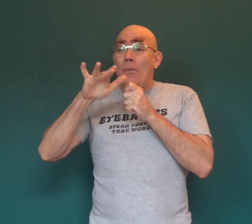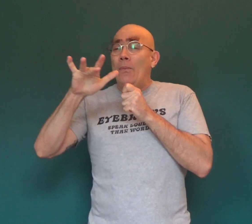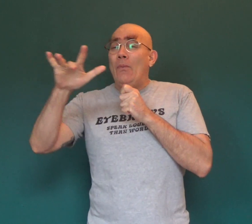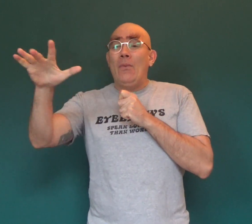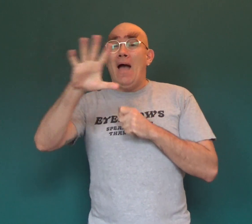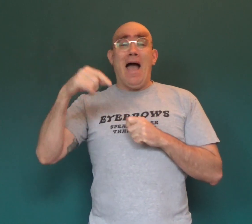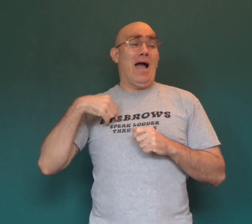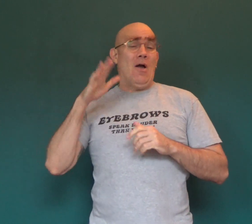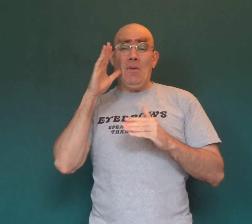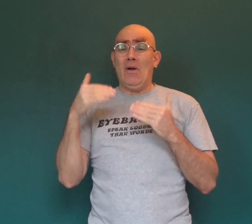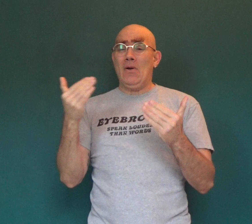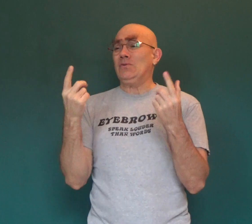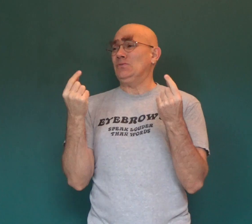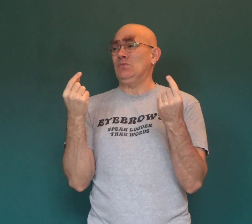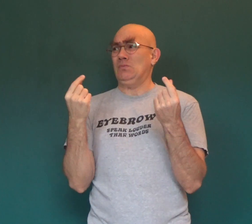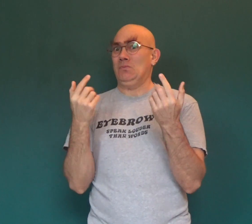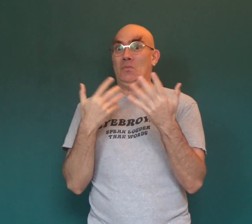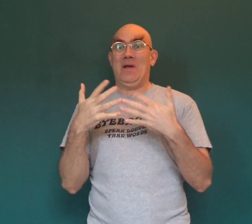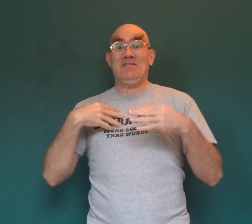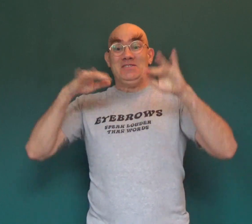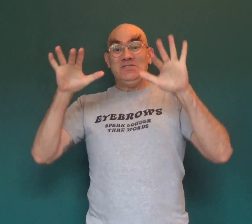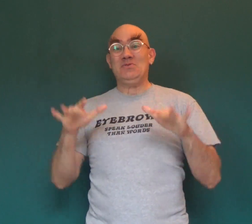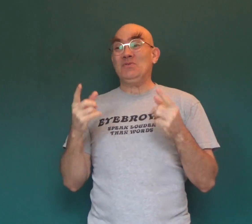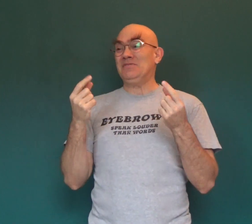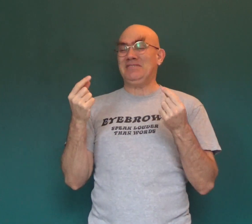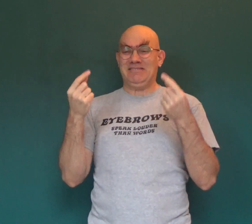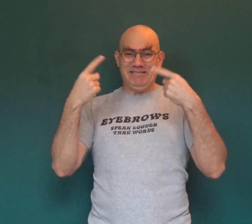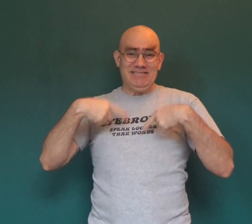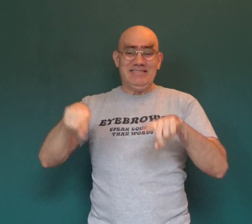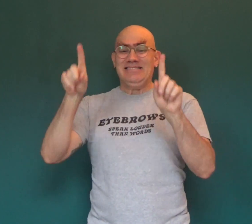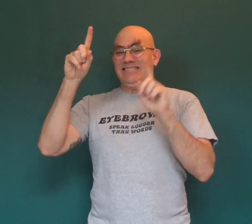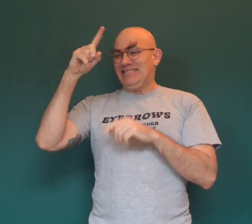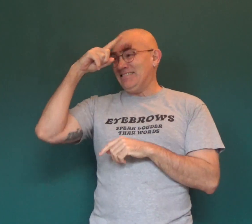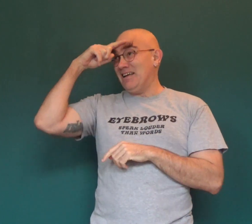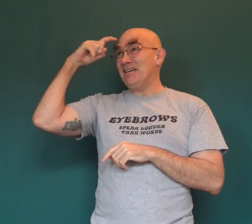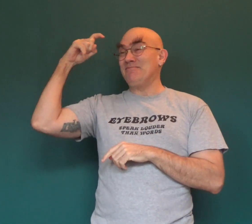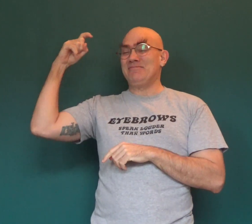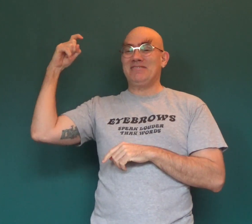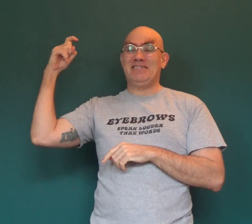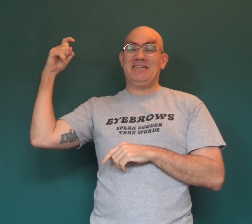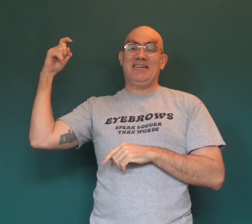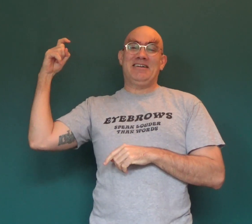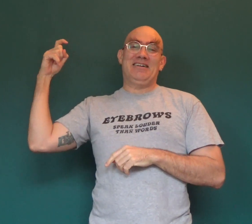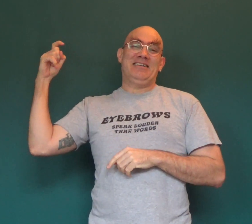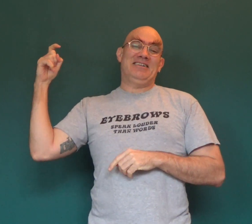And I'll be doing whatever snow does in summer